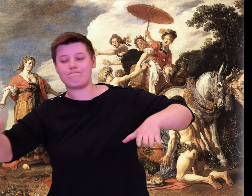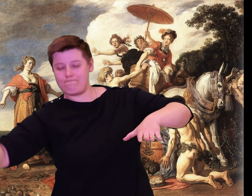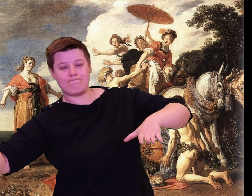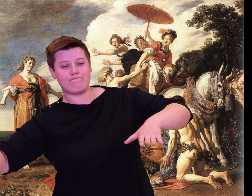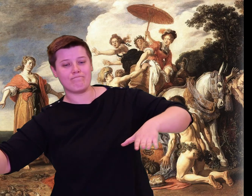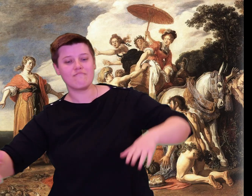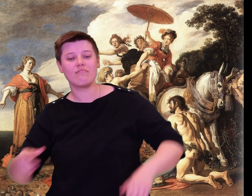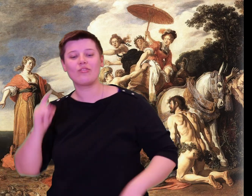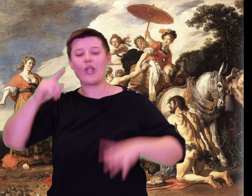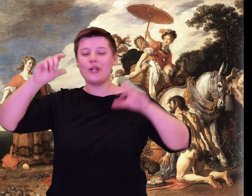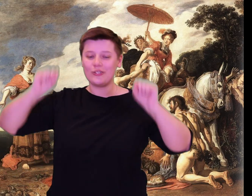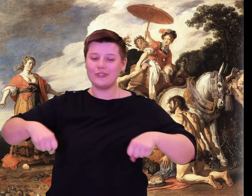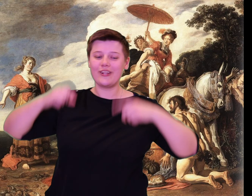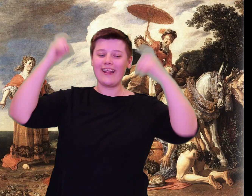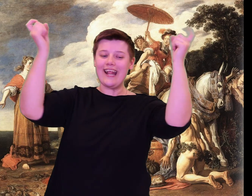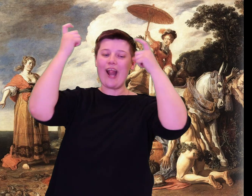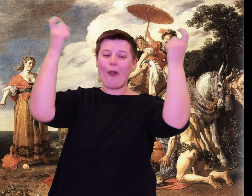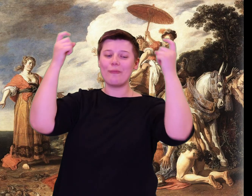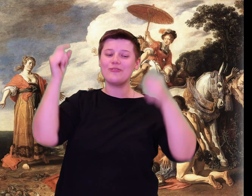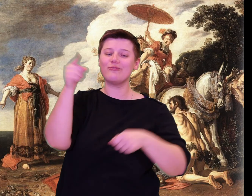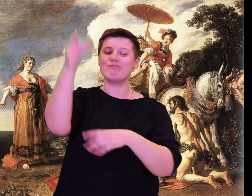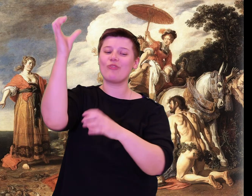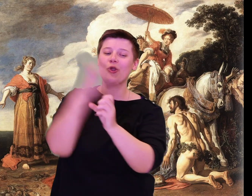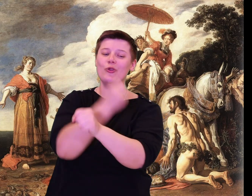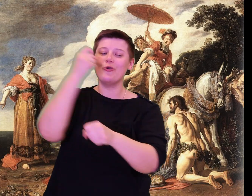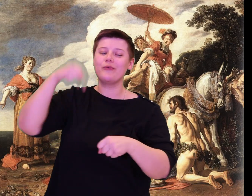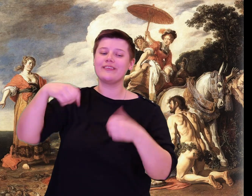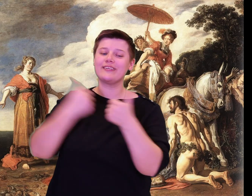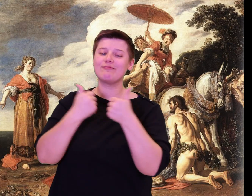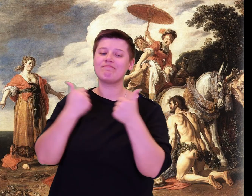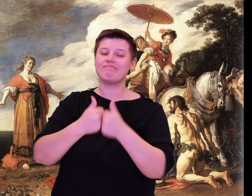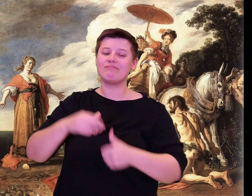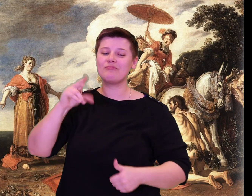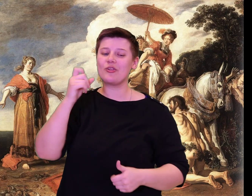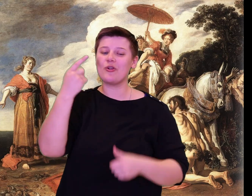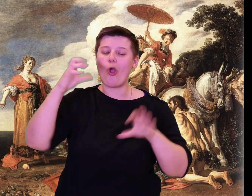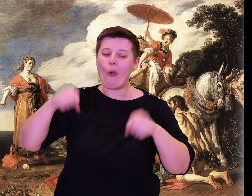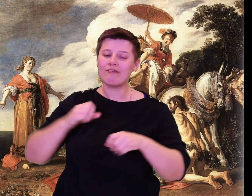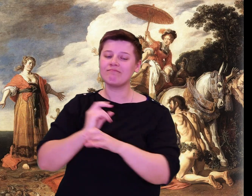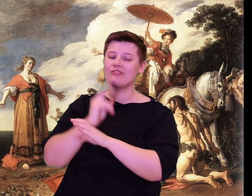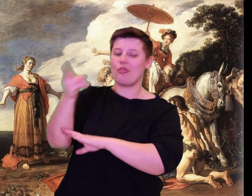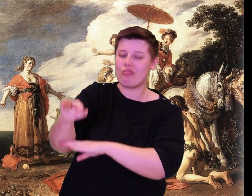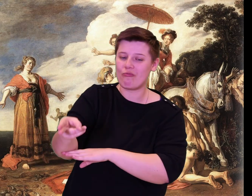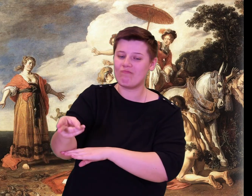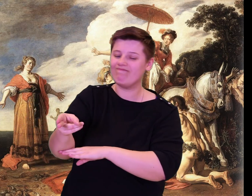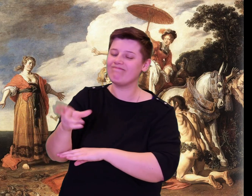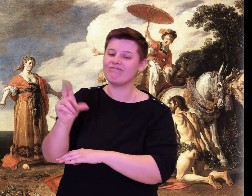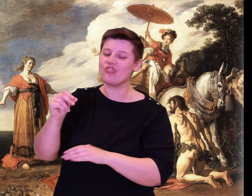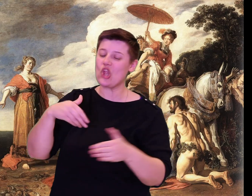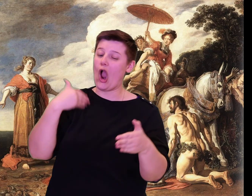"A blind man, stranger, could discern this mark by groping.